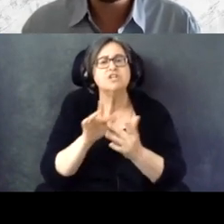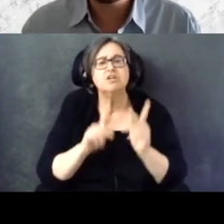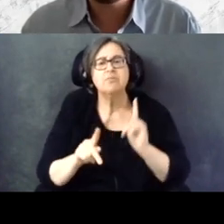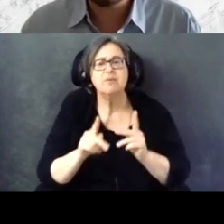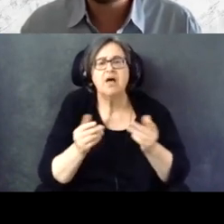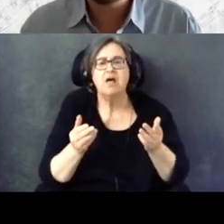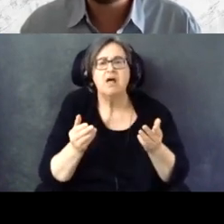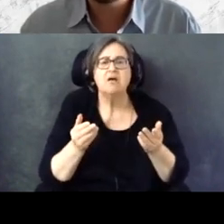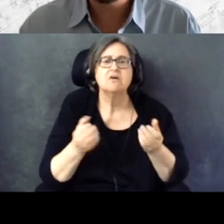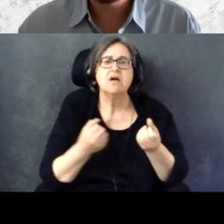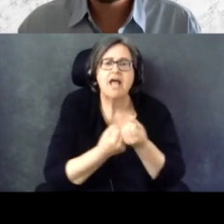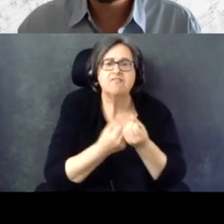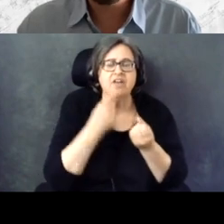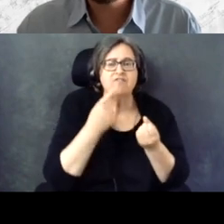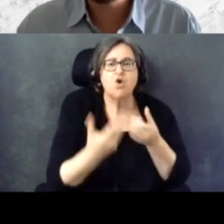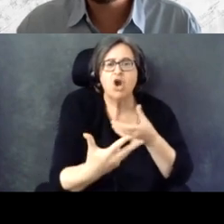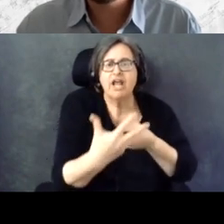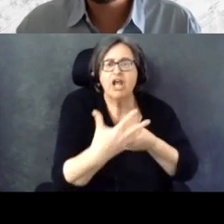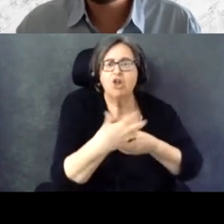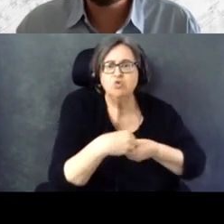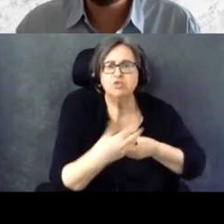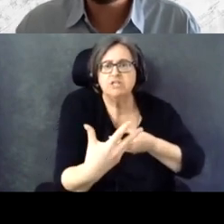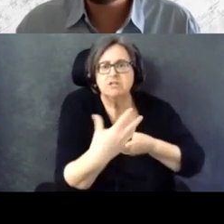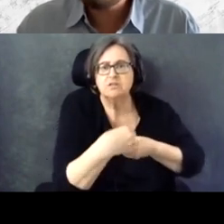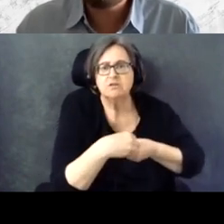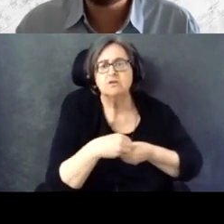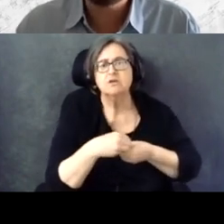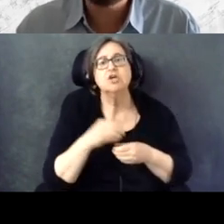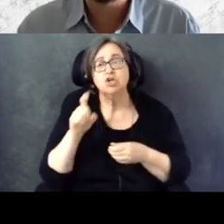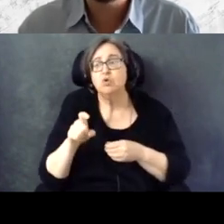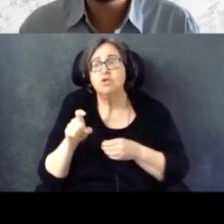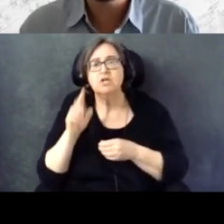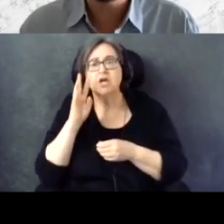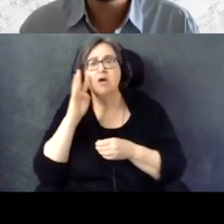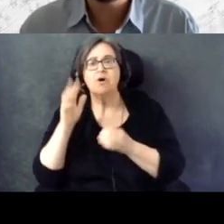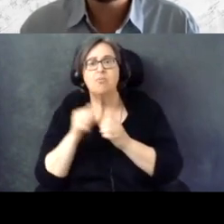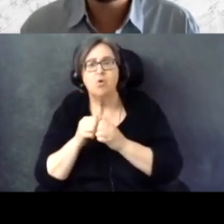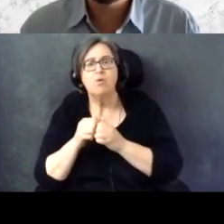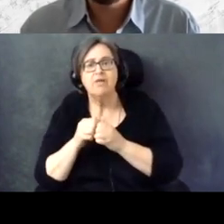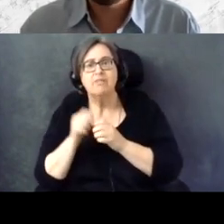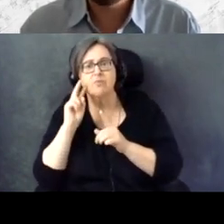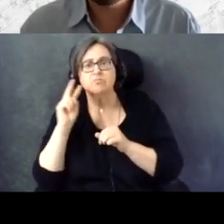Develop a platform that includes what you do for the disability community.